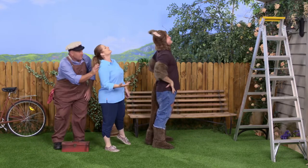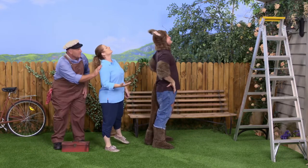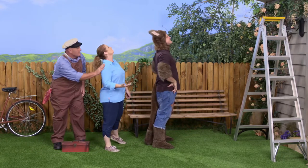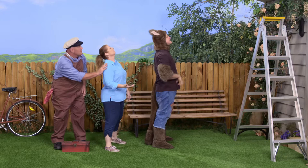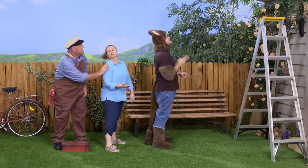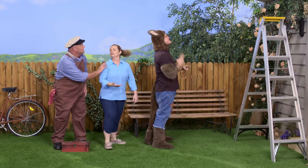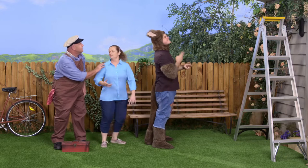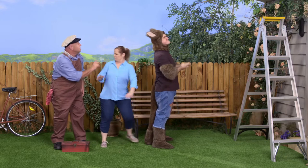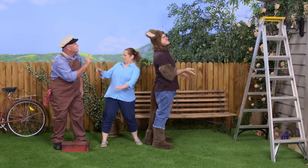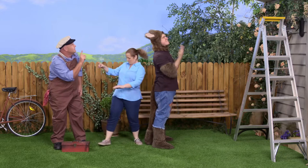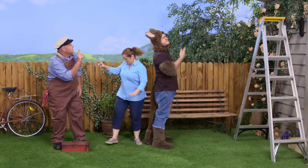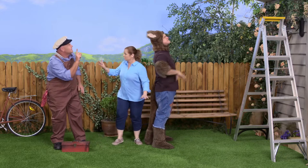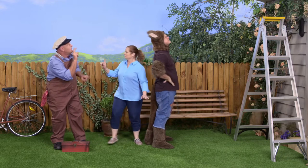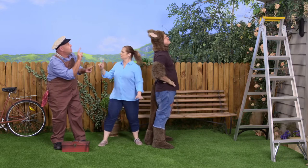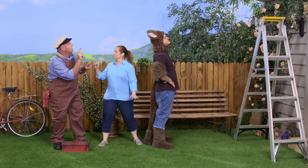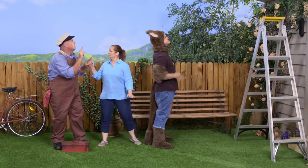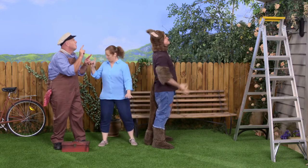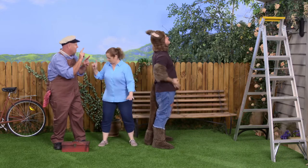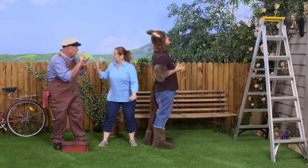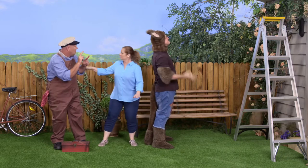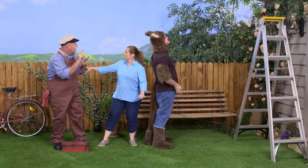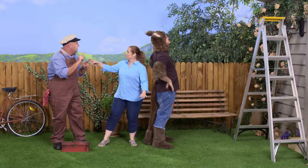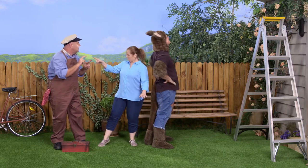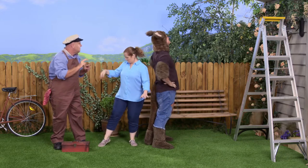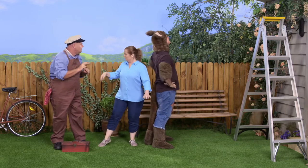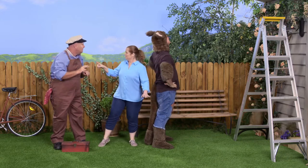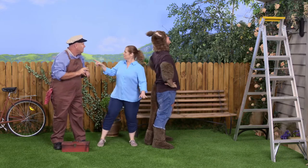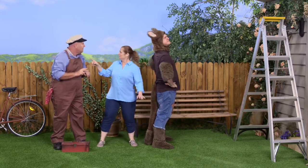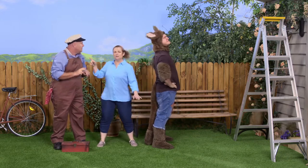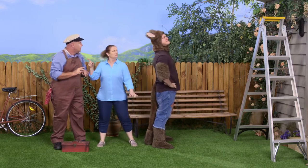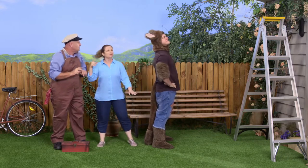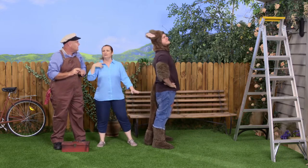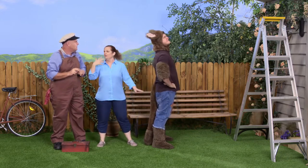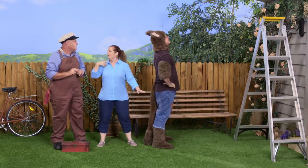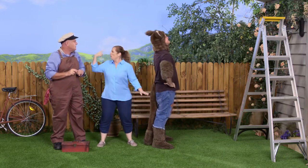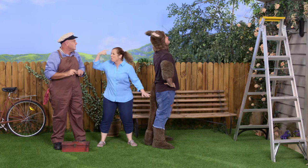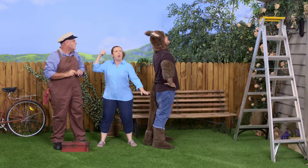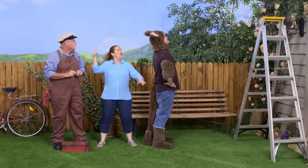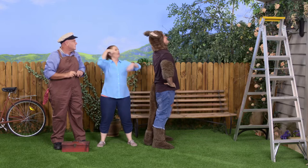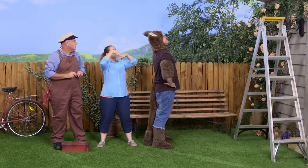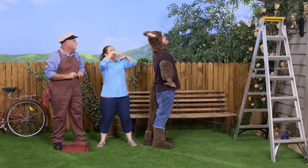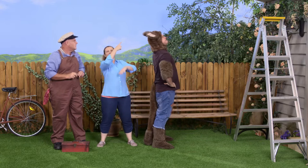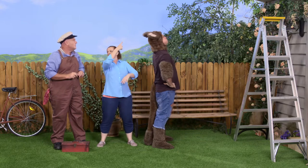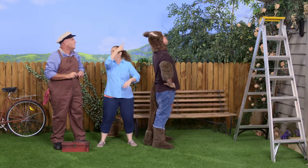Sally, what are you looking at? Oh, Skip! You're here! I thought you were up on the roof!